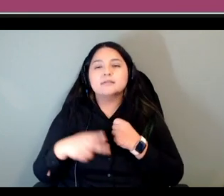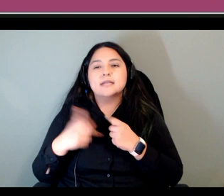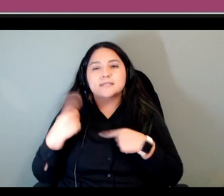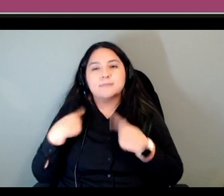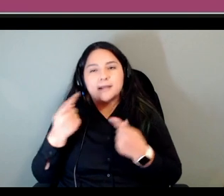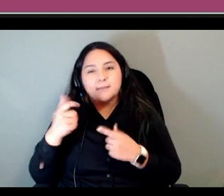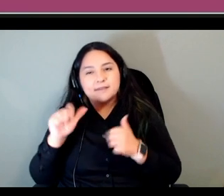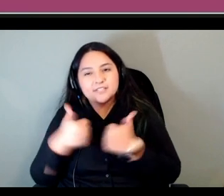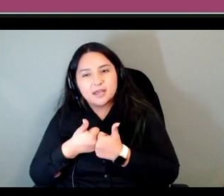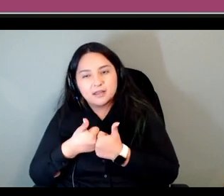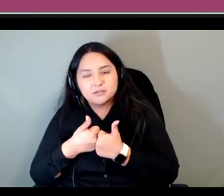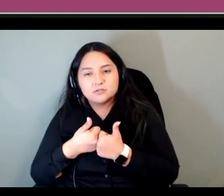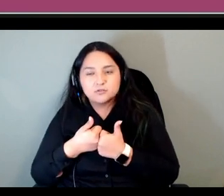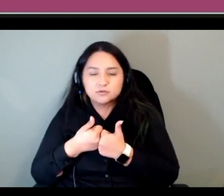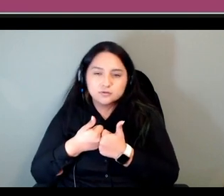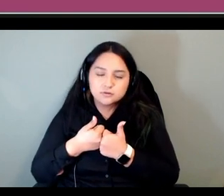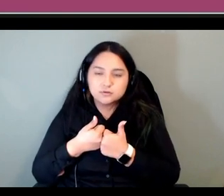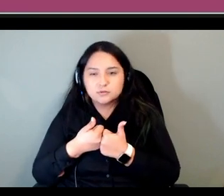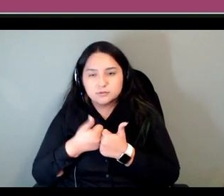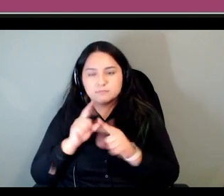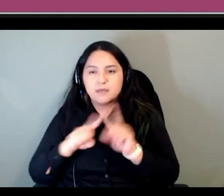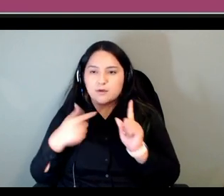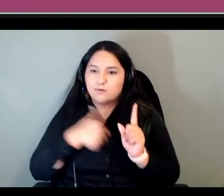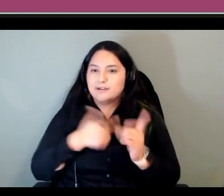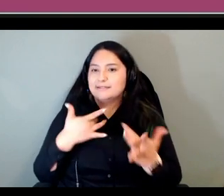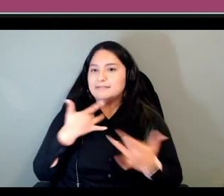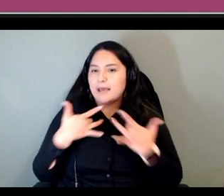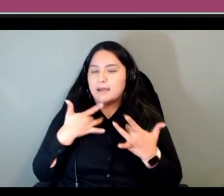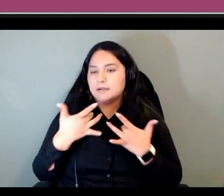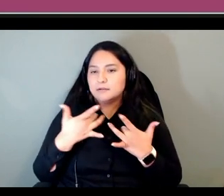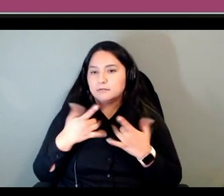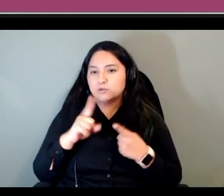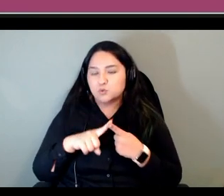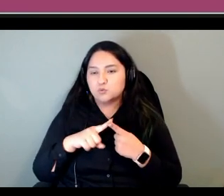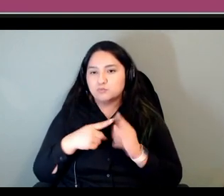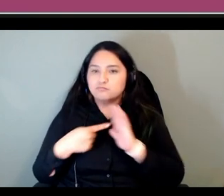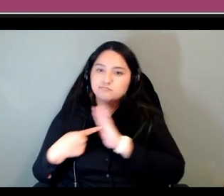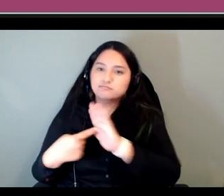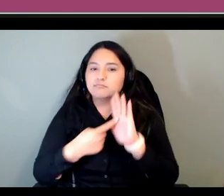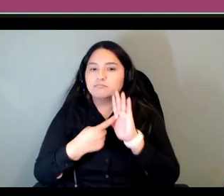so we're but we're excited to be able to bring that forward and something that's in process